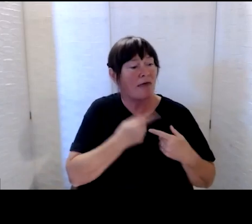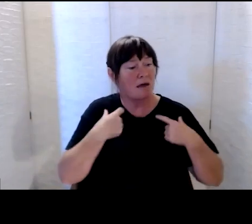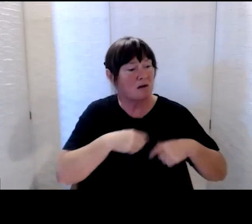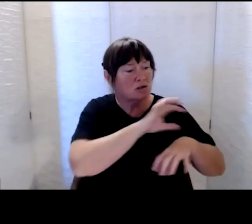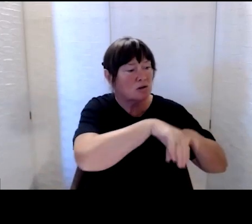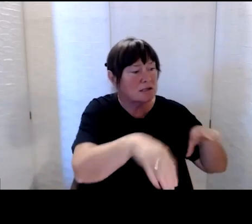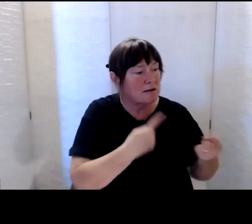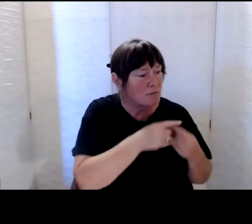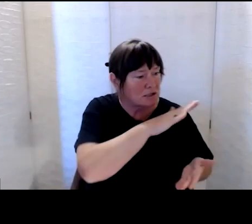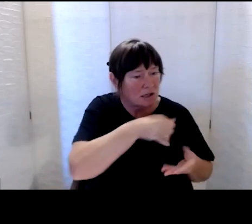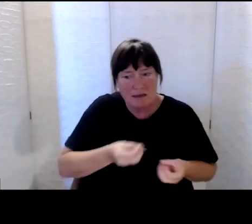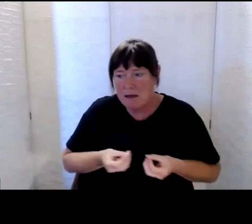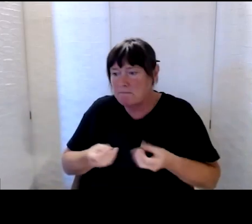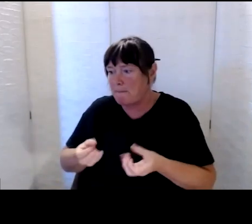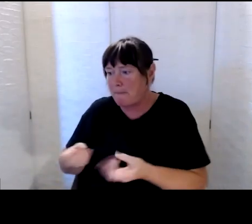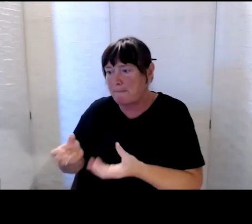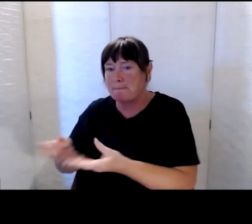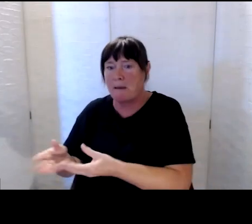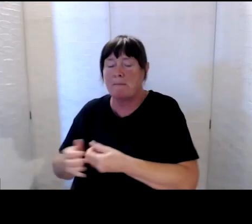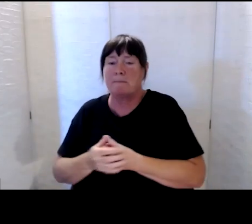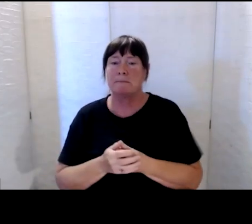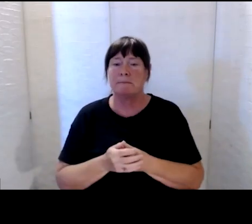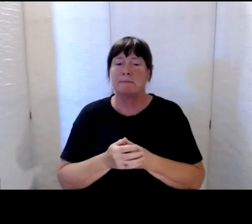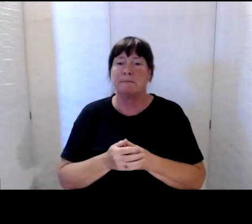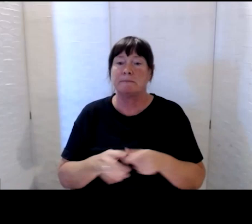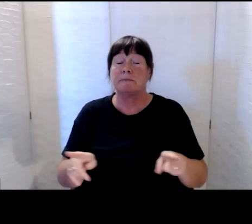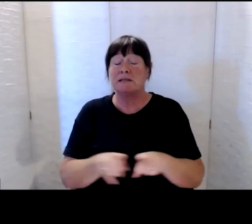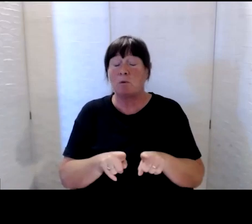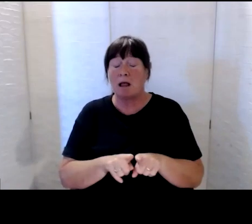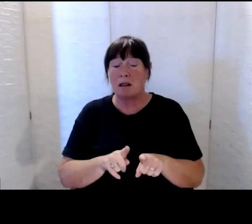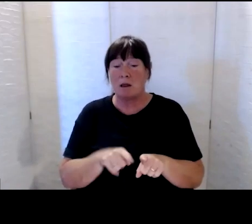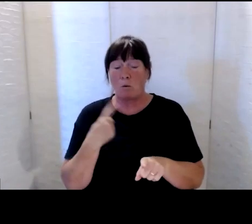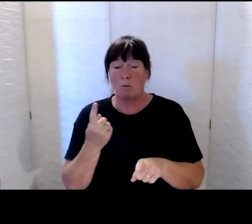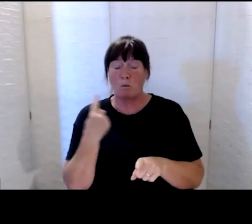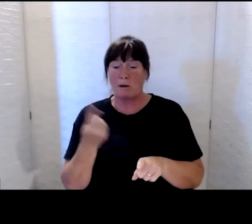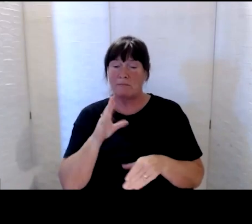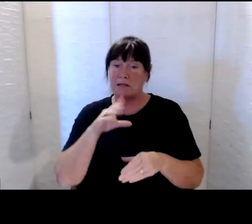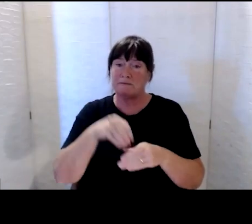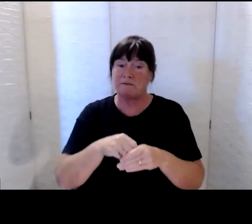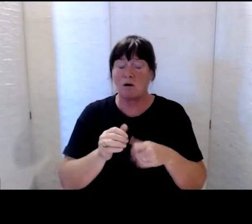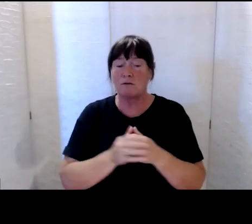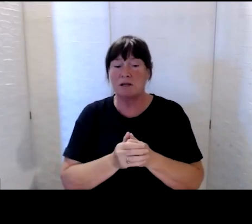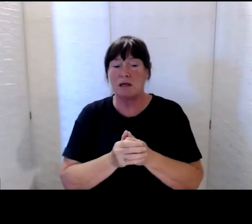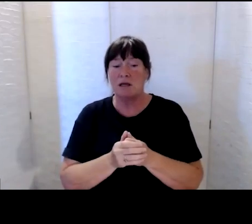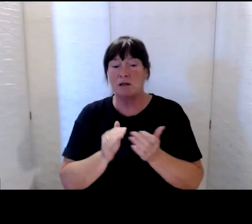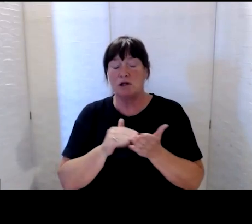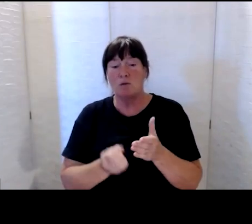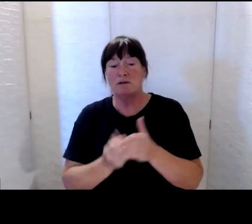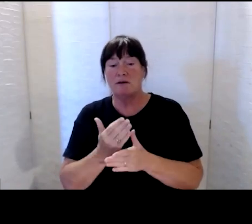Another key piece of work that we were involved in is helping to develop the Government’s Community Support Package.